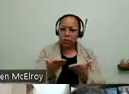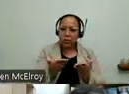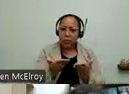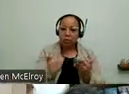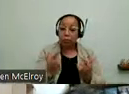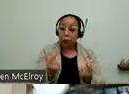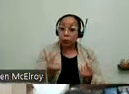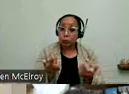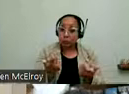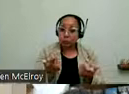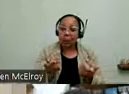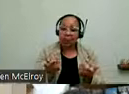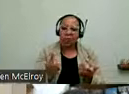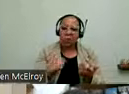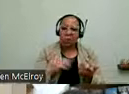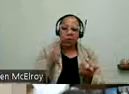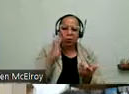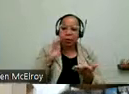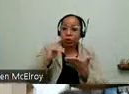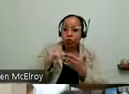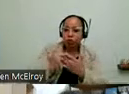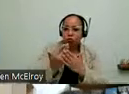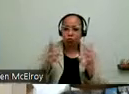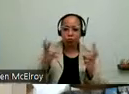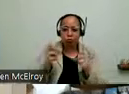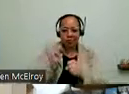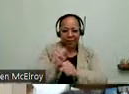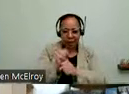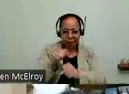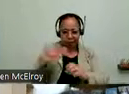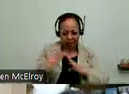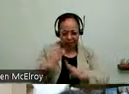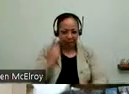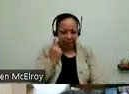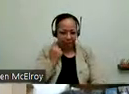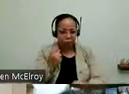created a brand-new title here in the city last year, and it's called